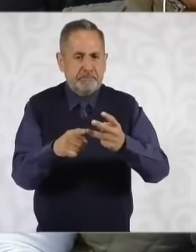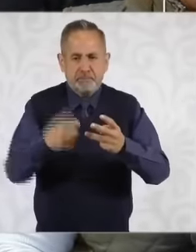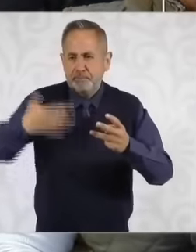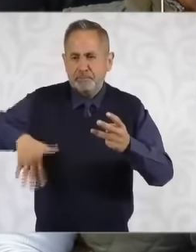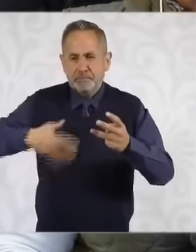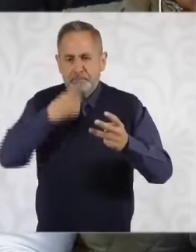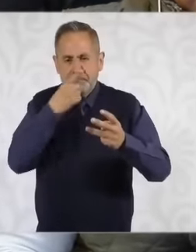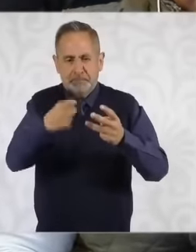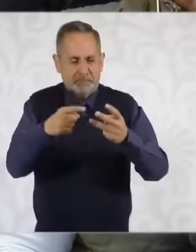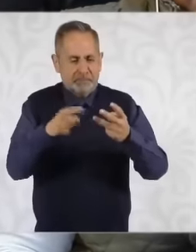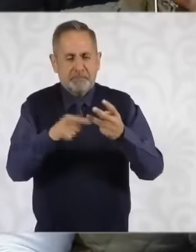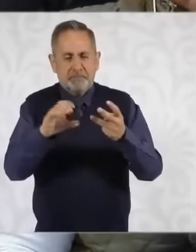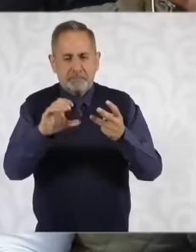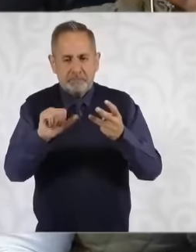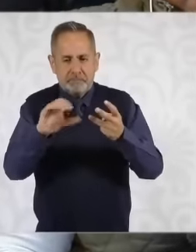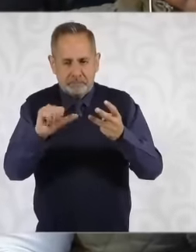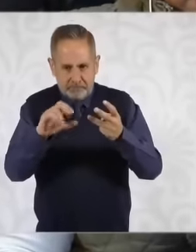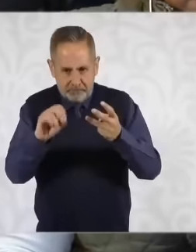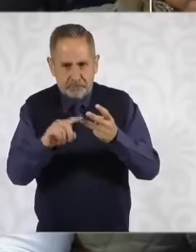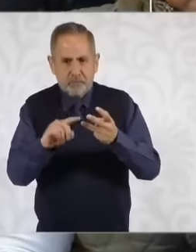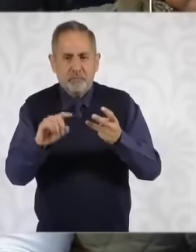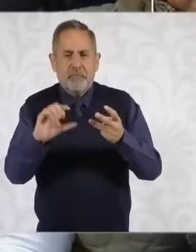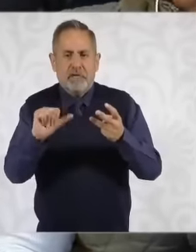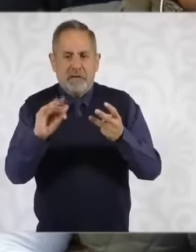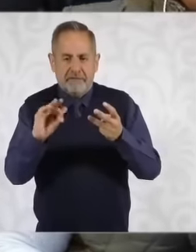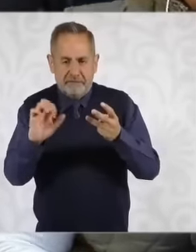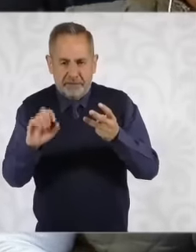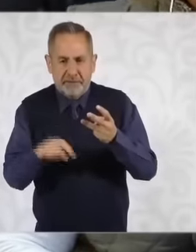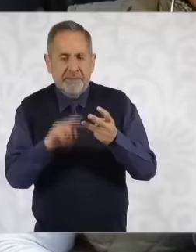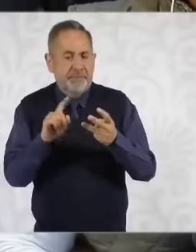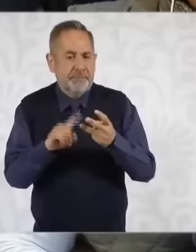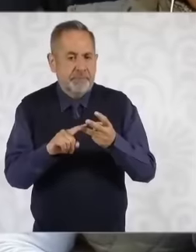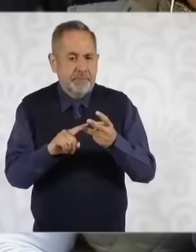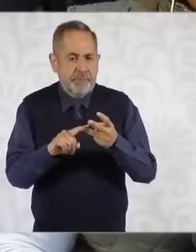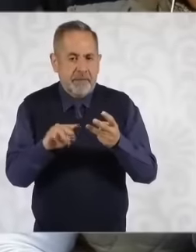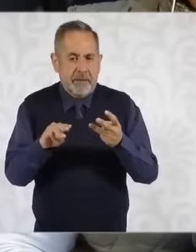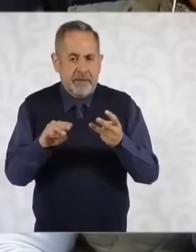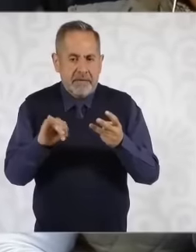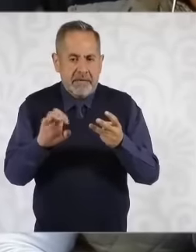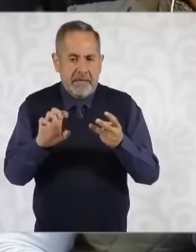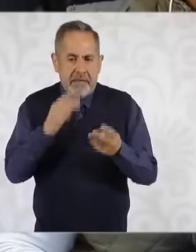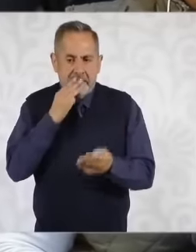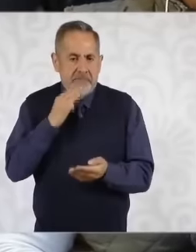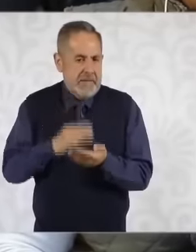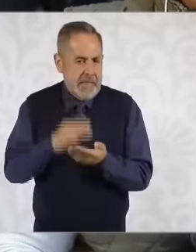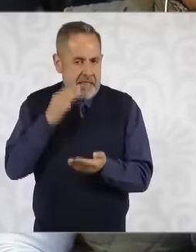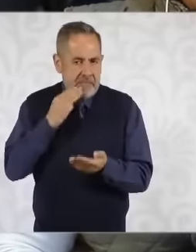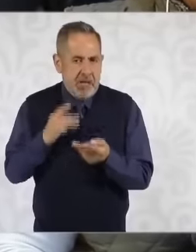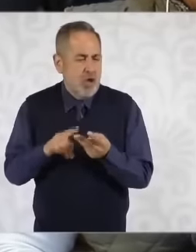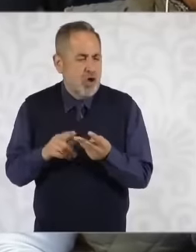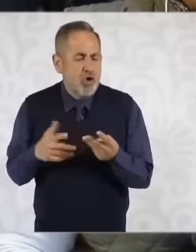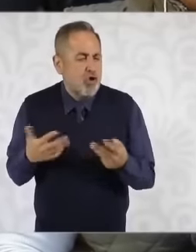three products cocoa coffee and in the case of honey How is it going to be done so that people